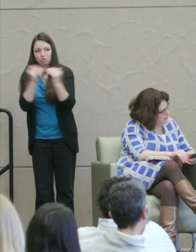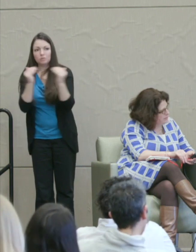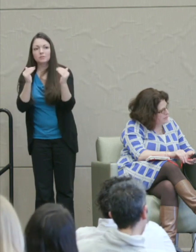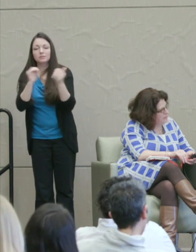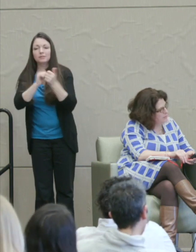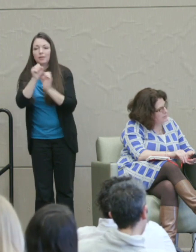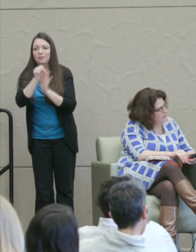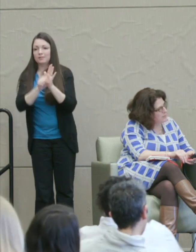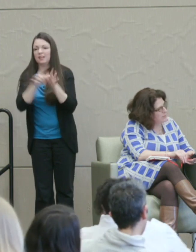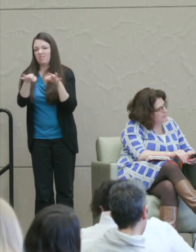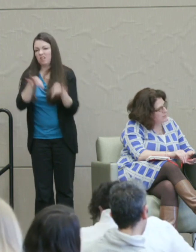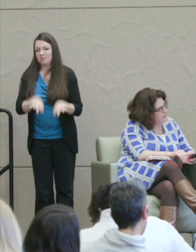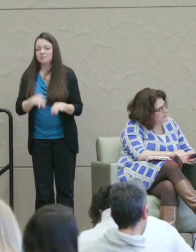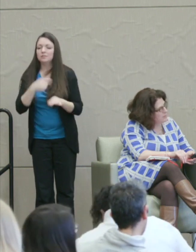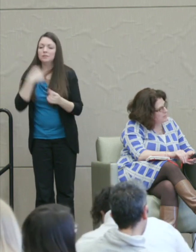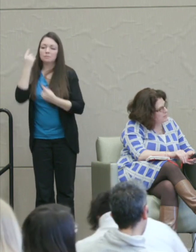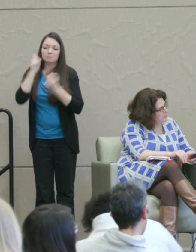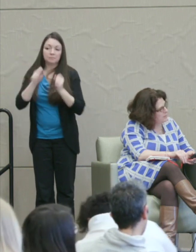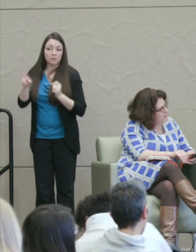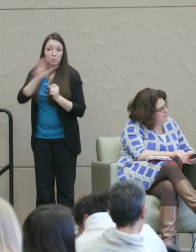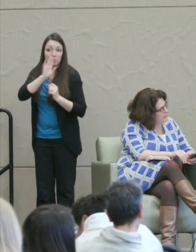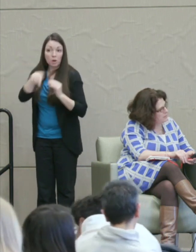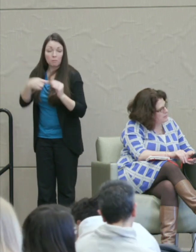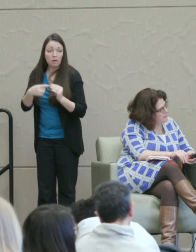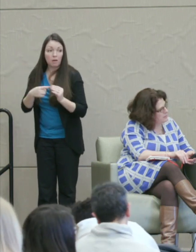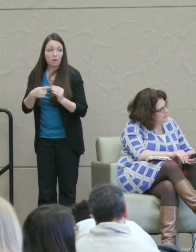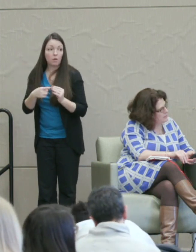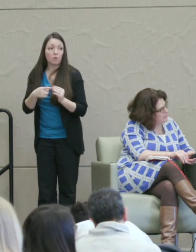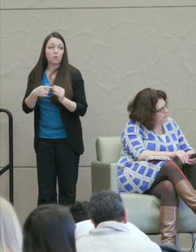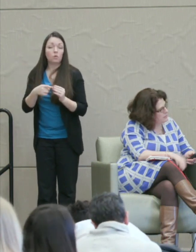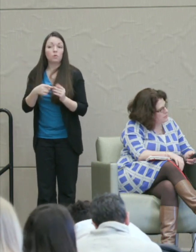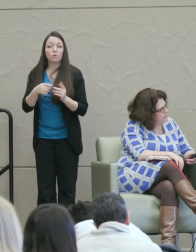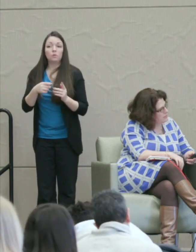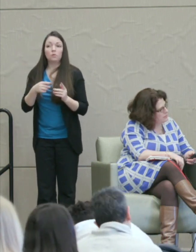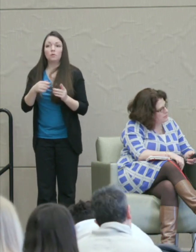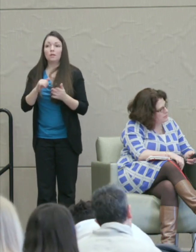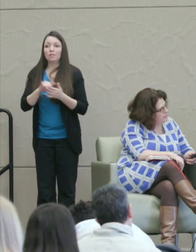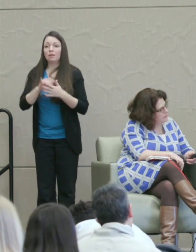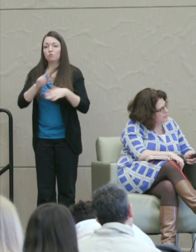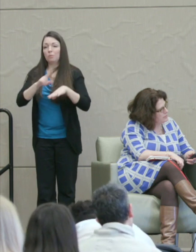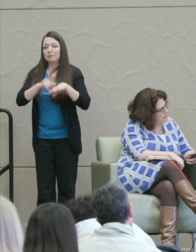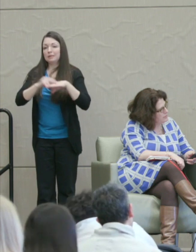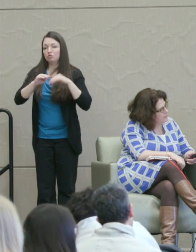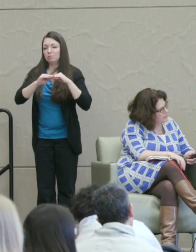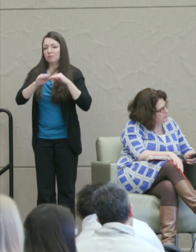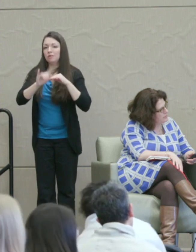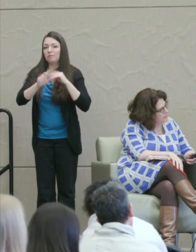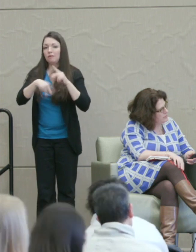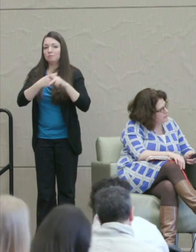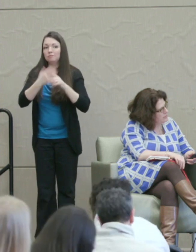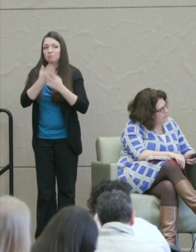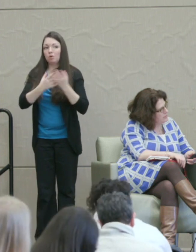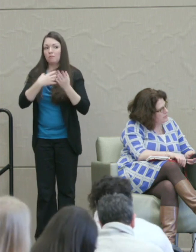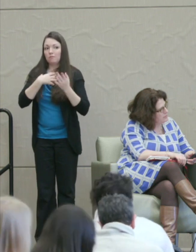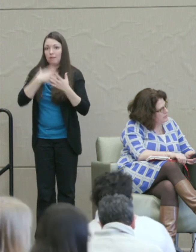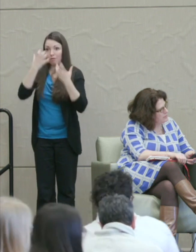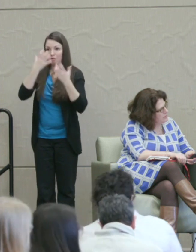So I wonder if you might talk about the normalization of that aspect of anger and also the state's